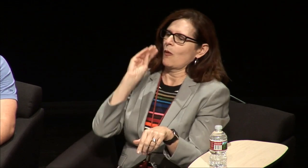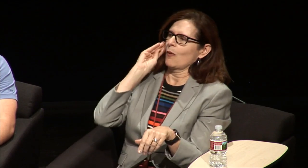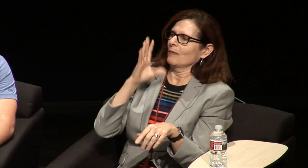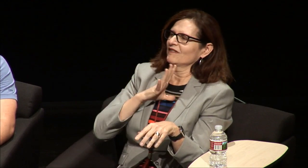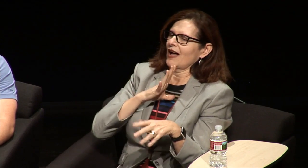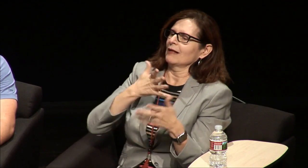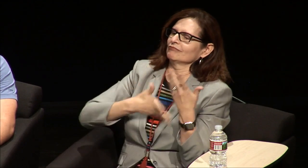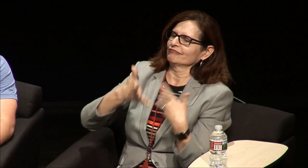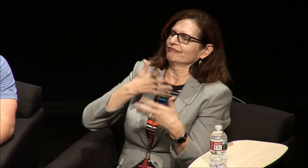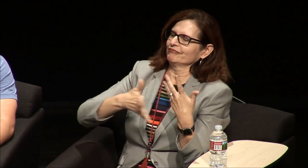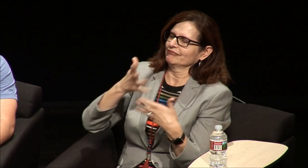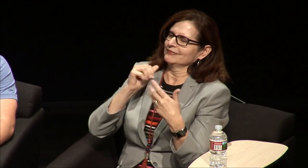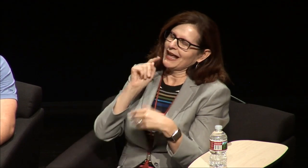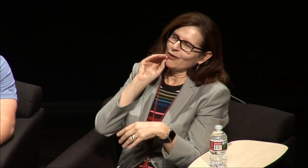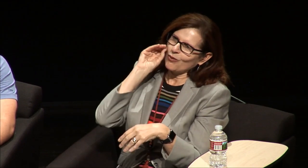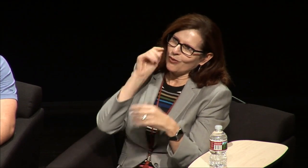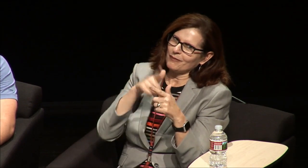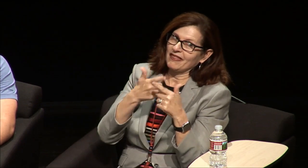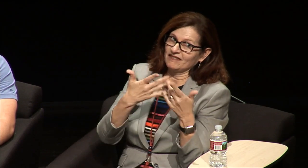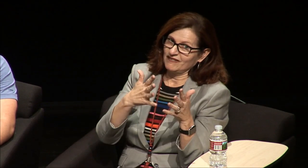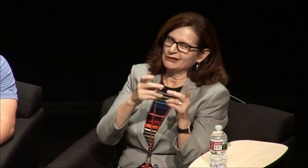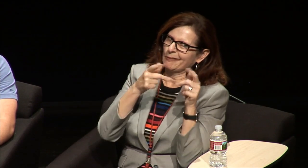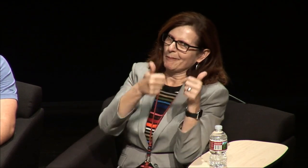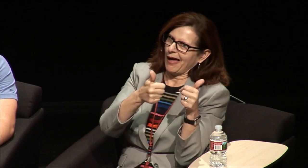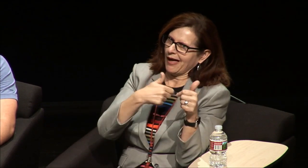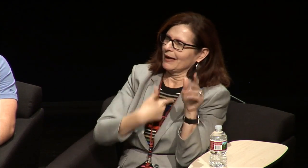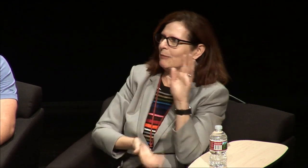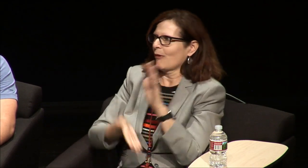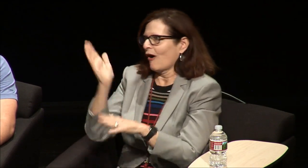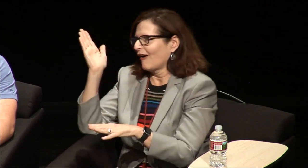then I would come home and have a social life and socialize and then I'd have to